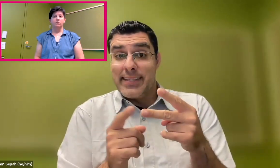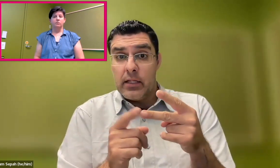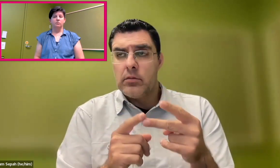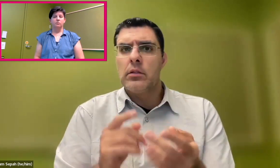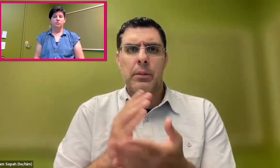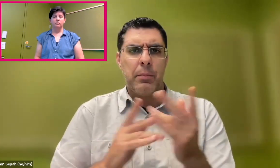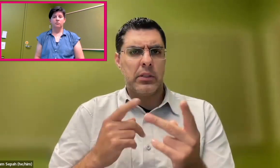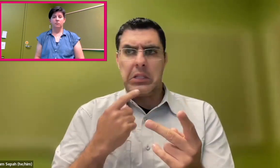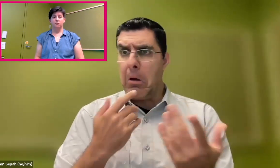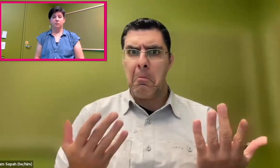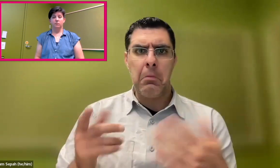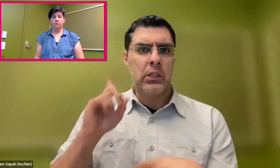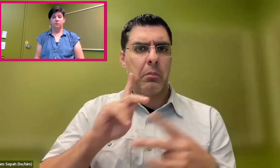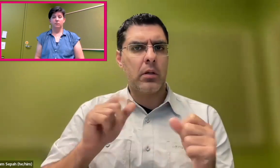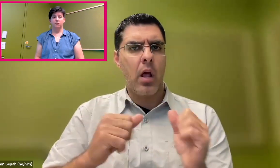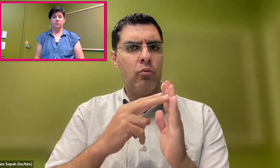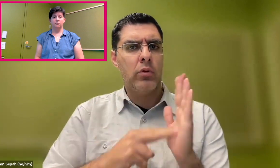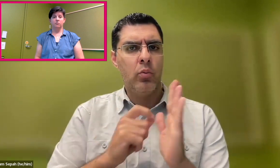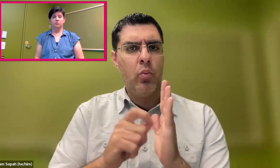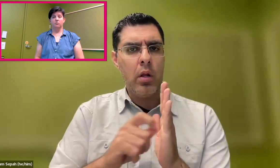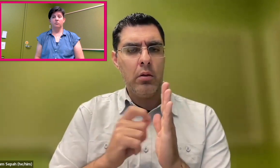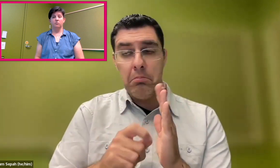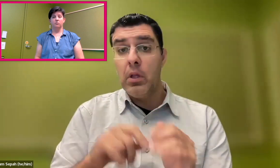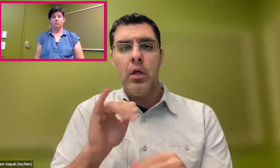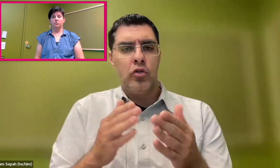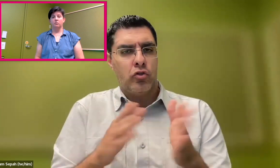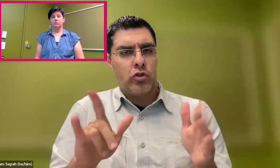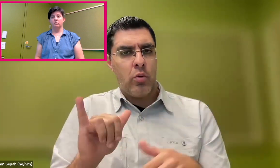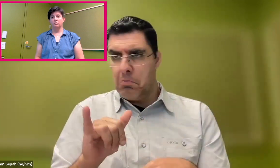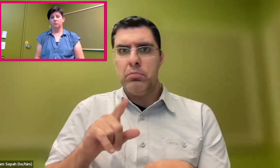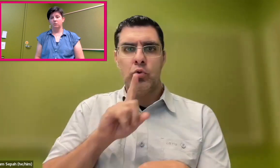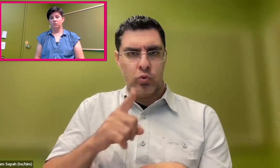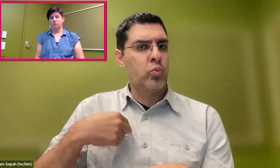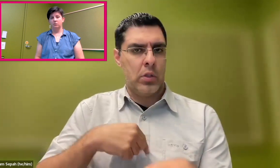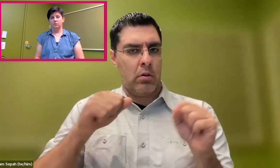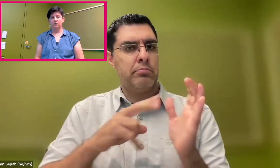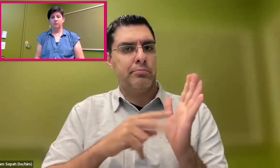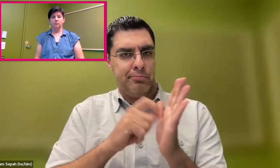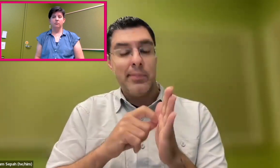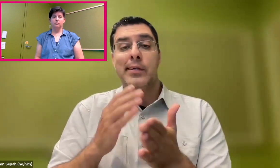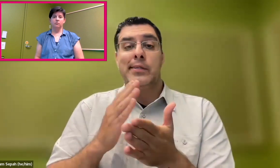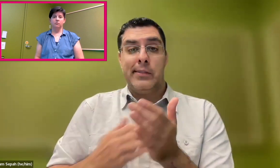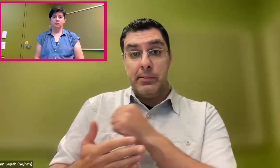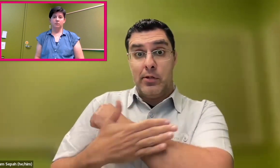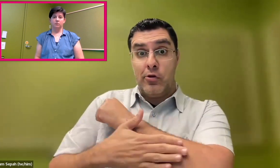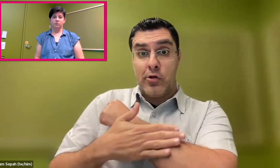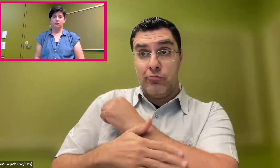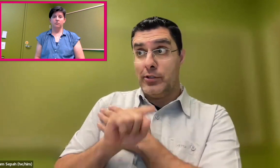and society can improve overall. Also, some people say that deaf people can just read or write. Why don't they just do that?